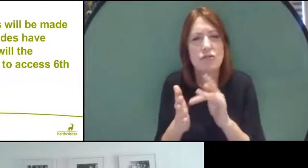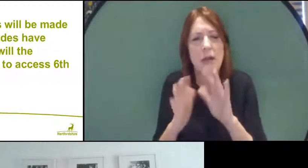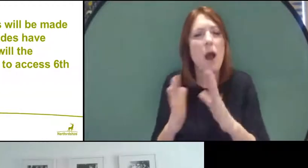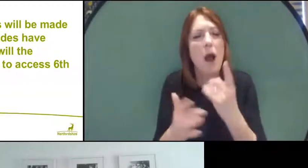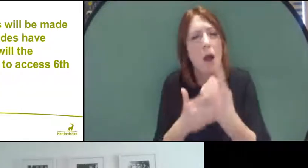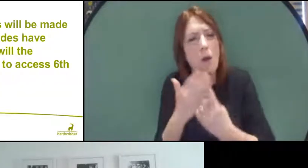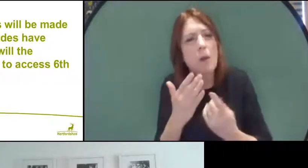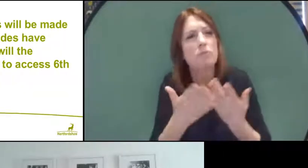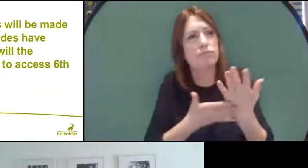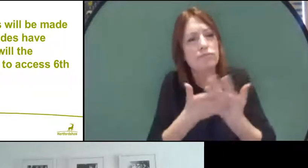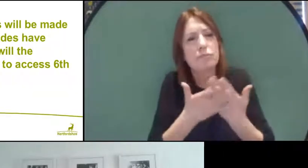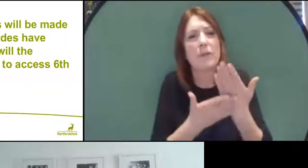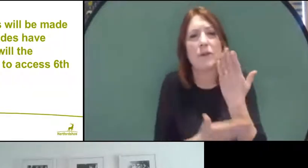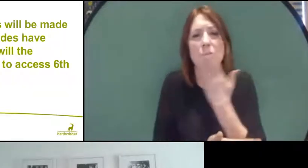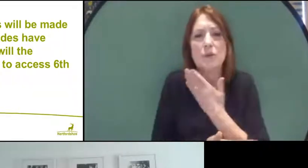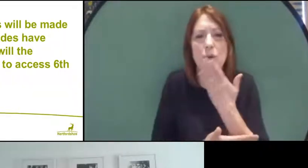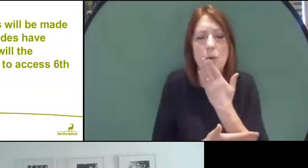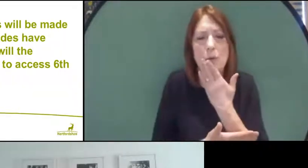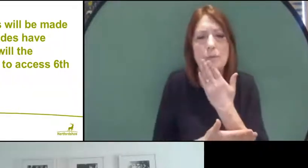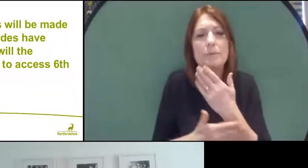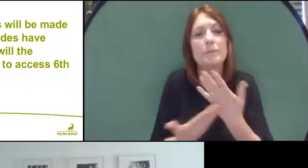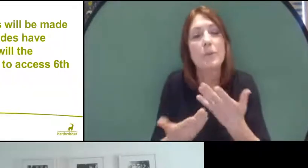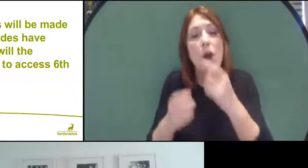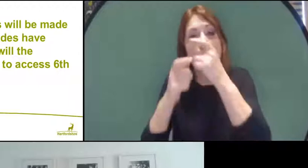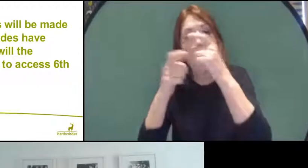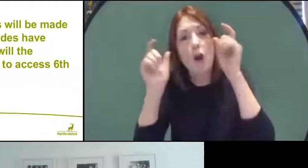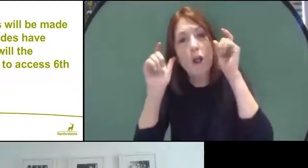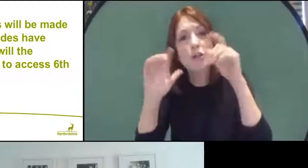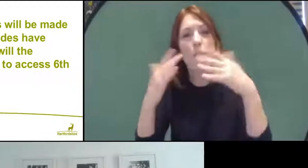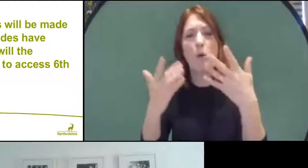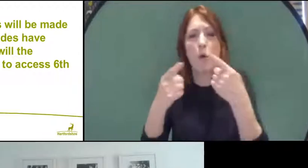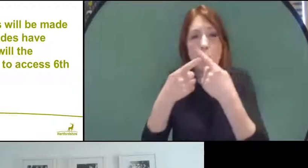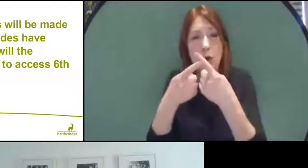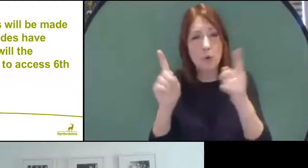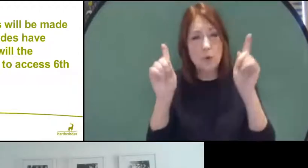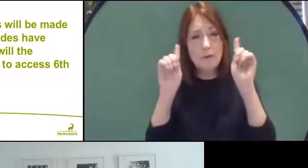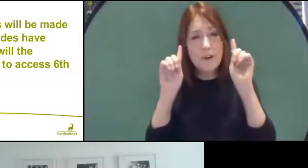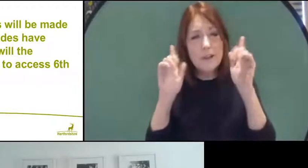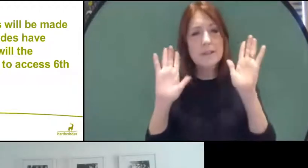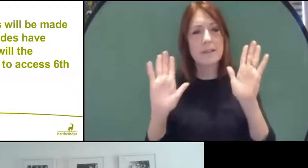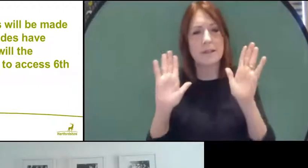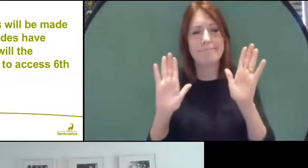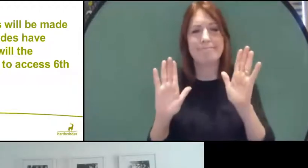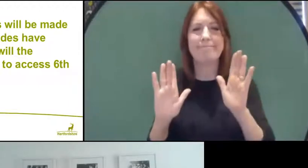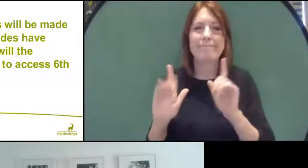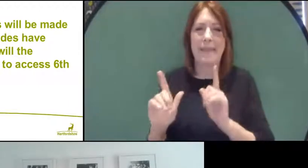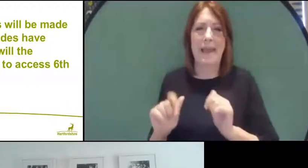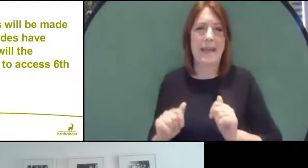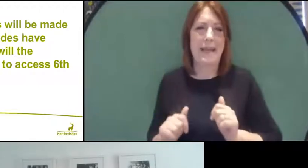And in terms of colleges and universities, again I think they're expecting to be quite